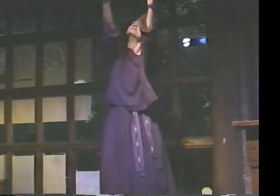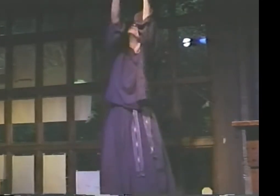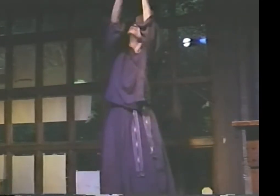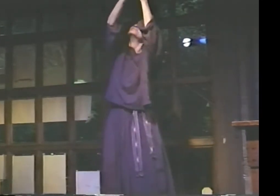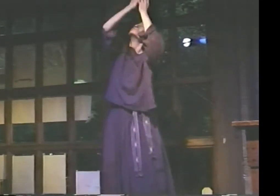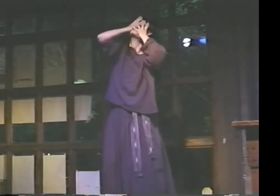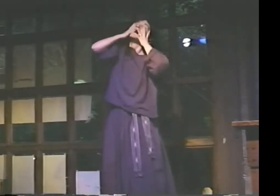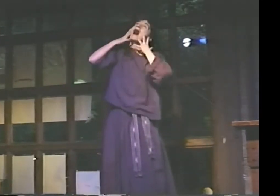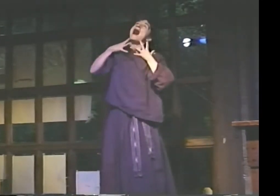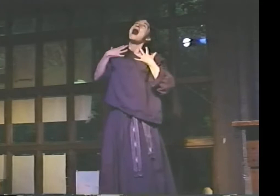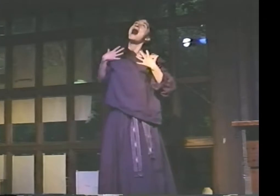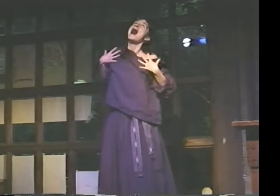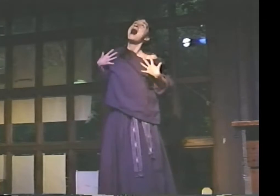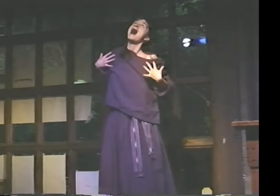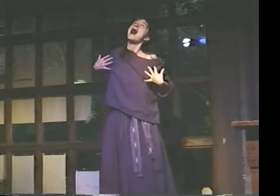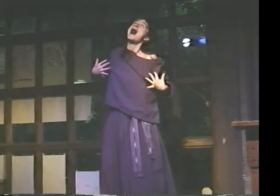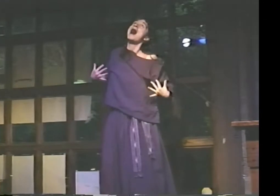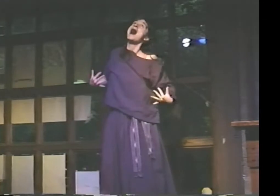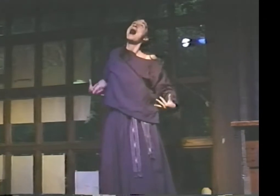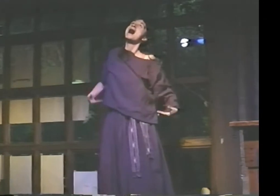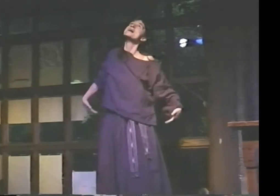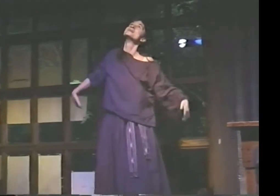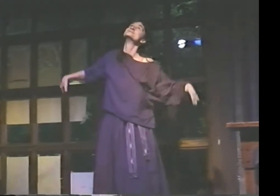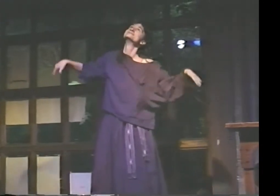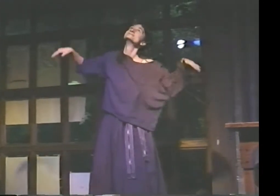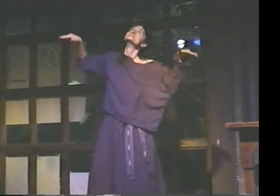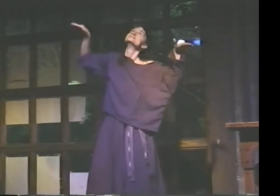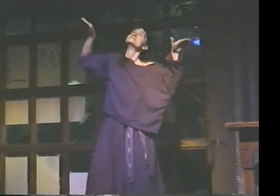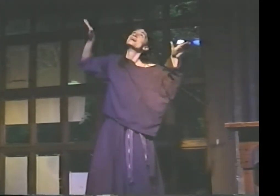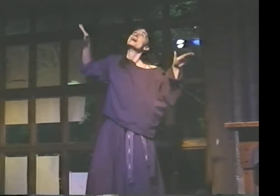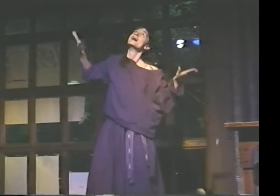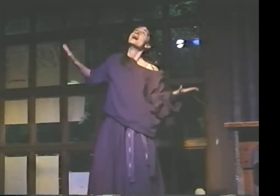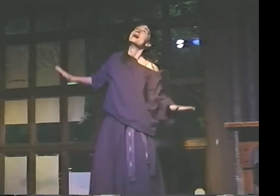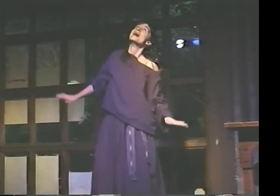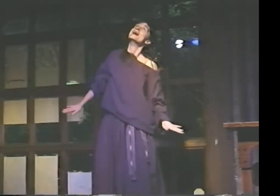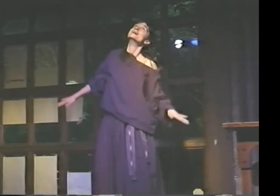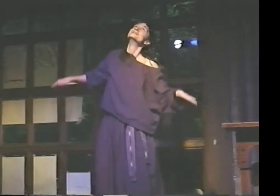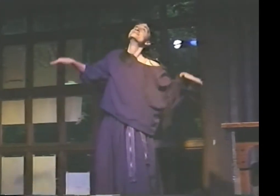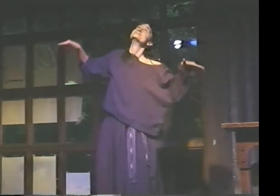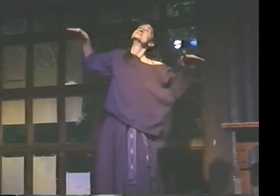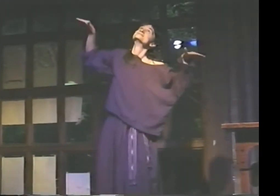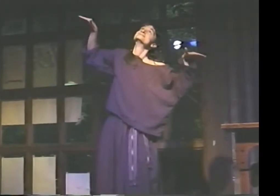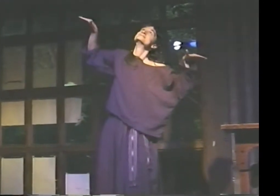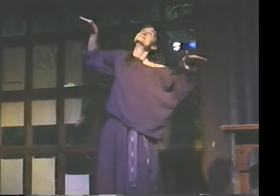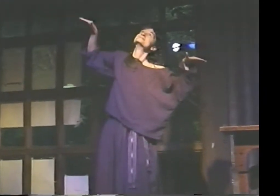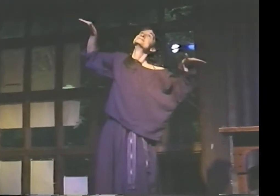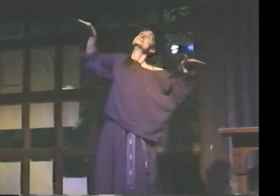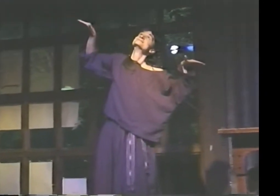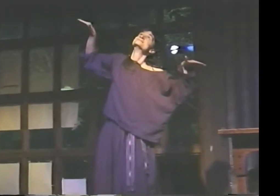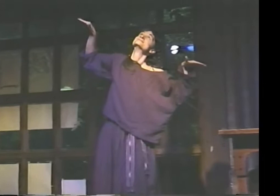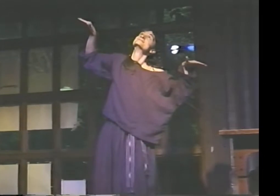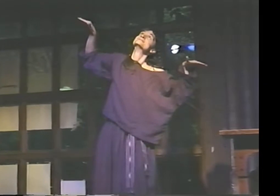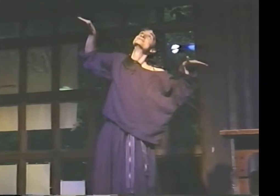THE COLORS OF ASL."